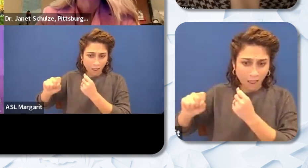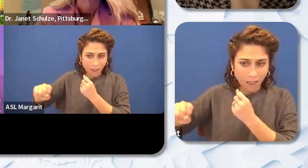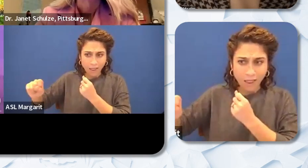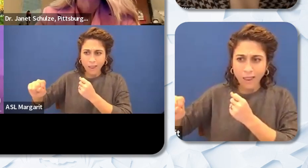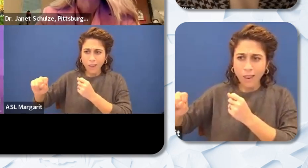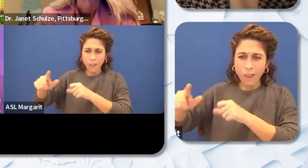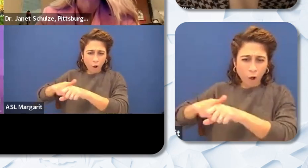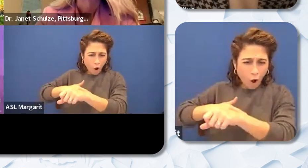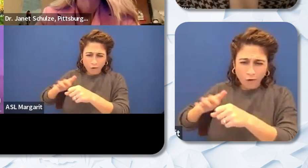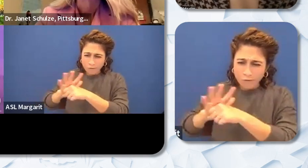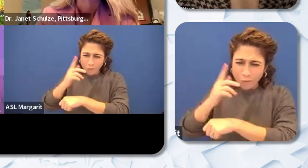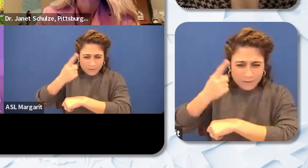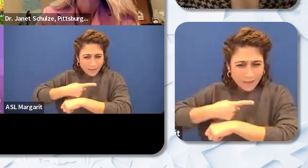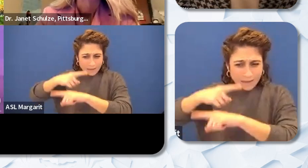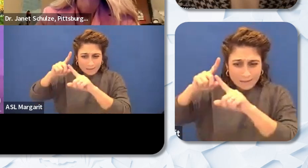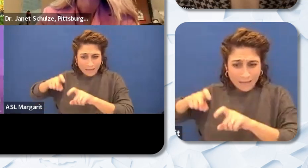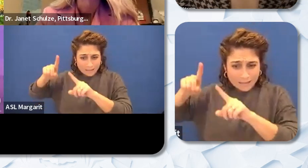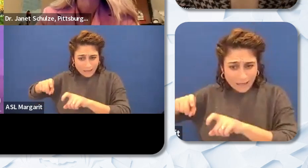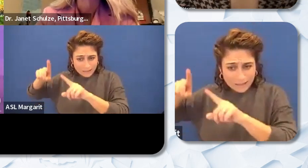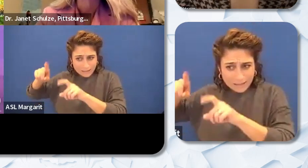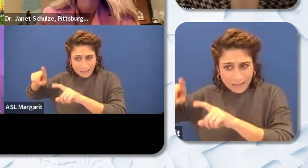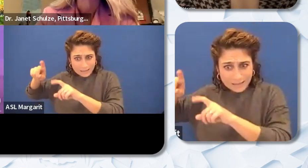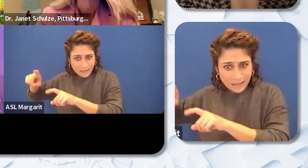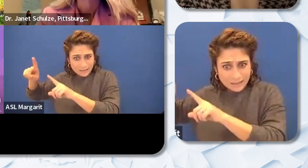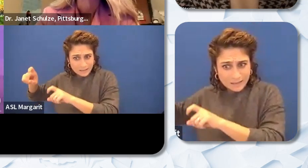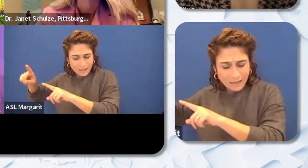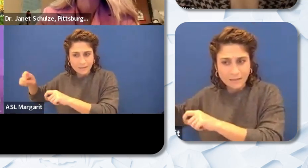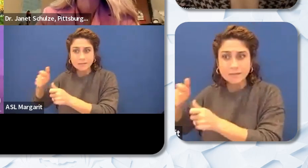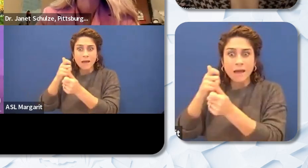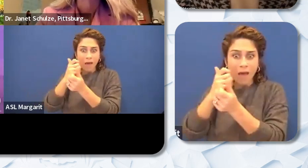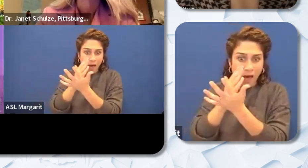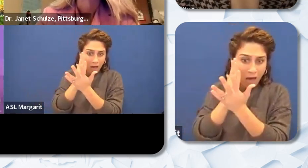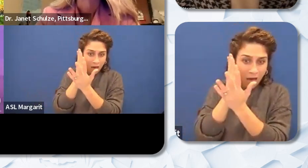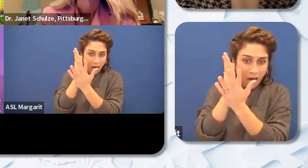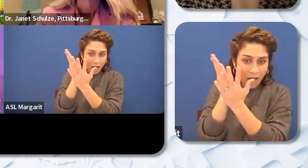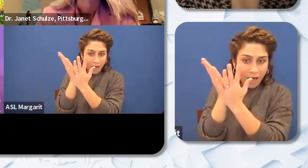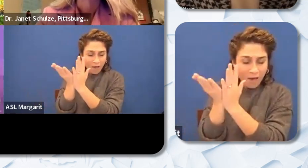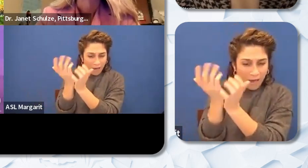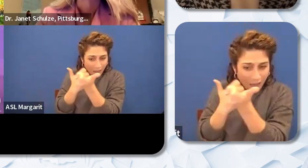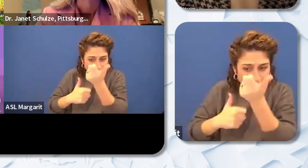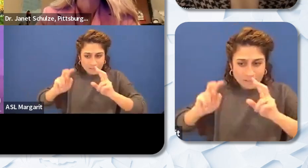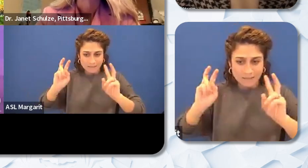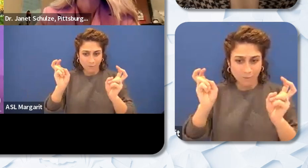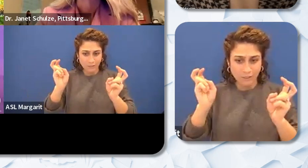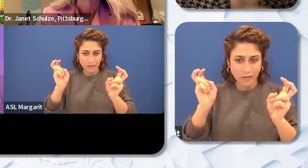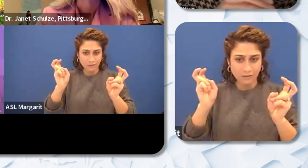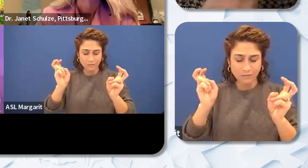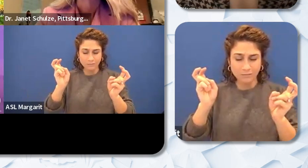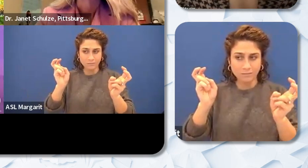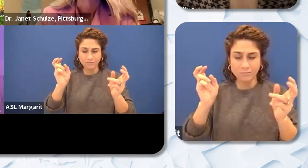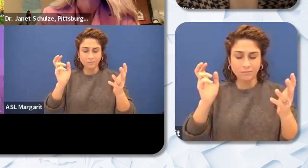testing that covers every subject that a teacher might have to teach while in a multiple subject